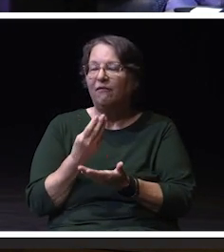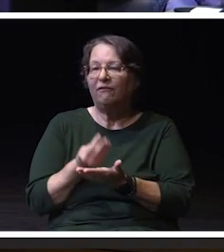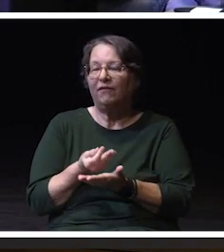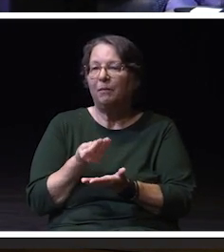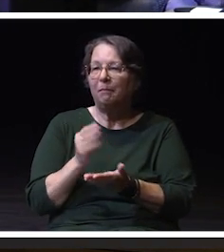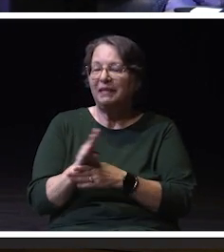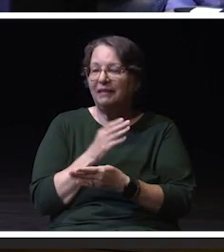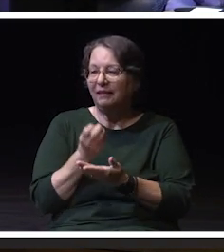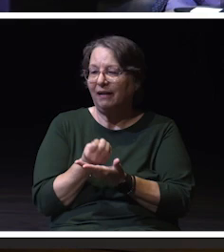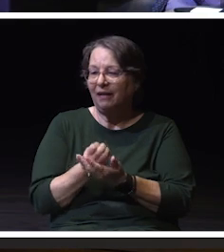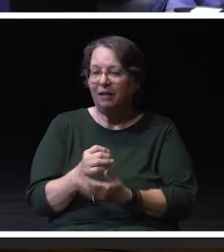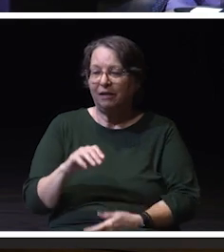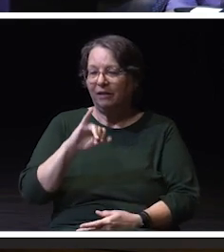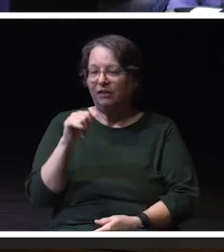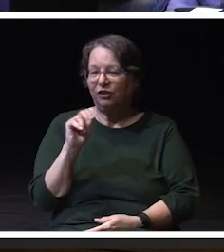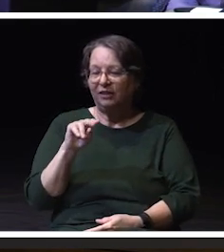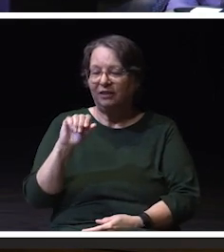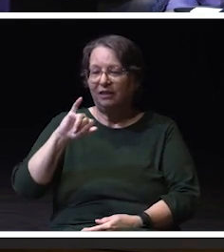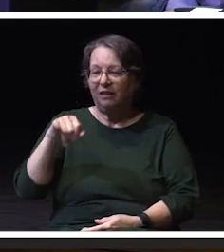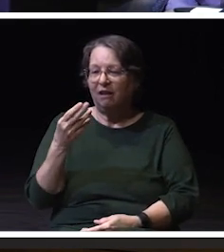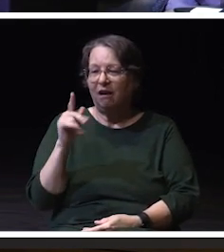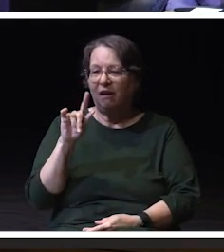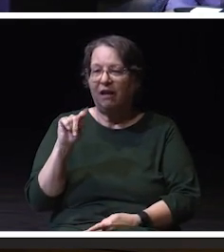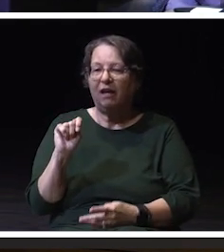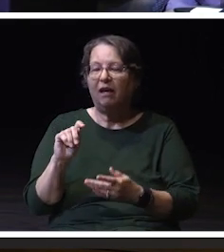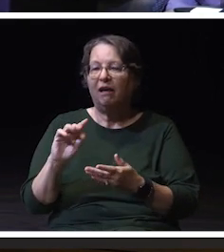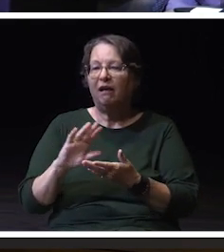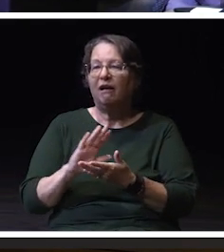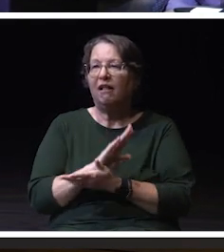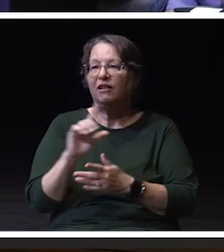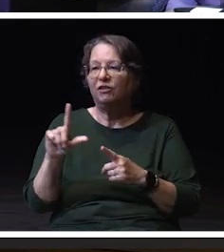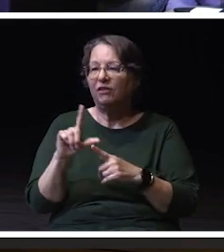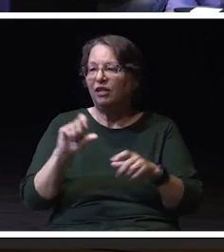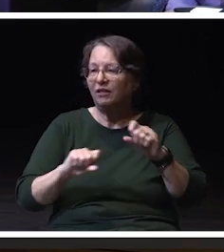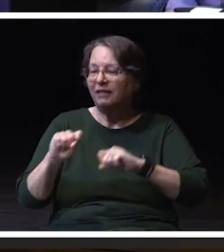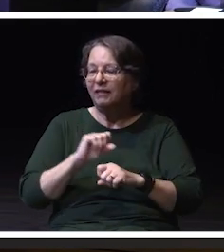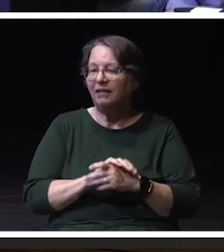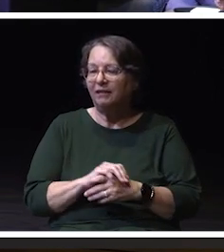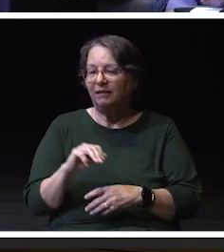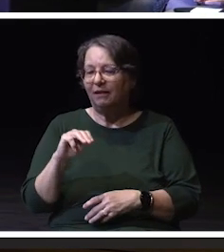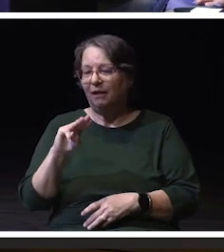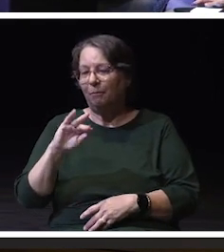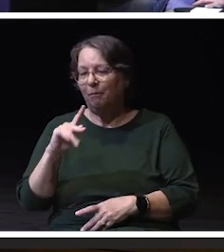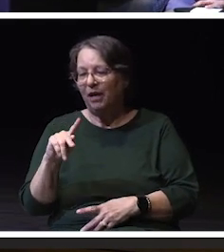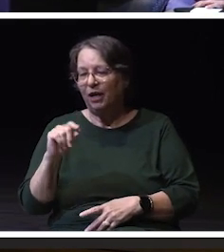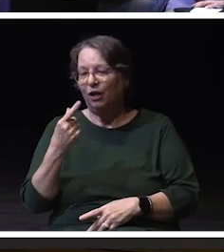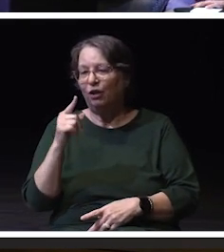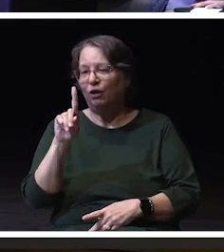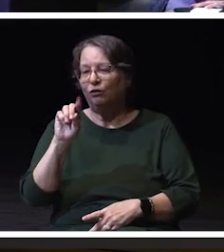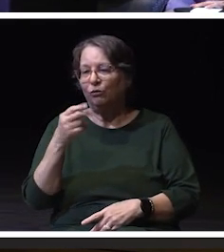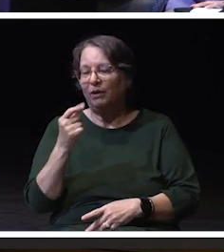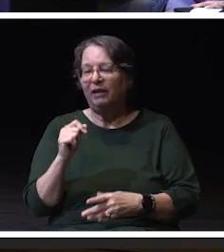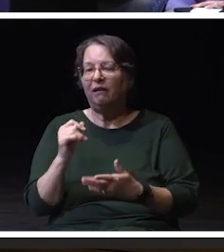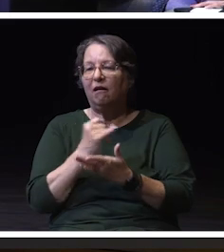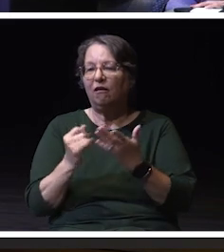Jason Janke,, Dean College of Letters and Sciences. Mike Dugan, Dean College Arts and Communication. Tricia Clasen,